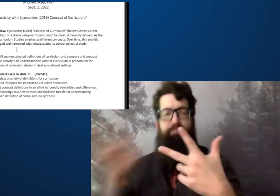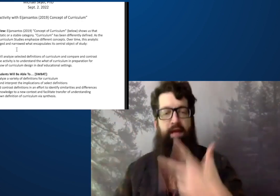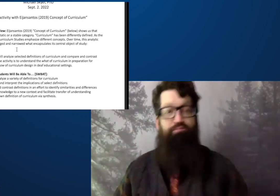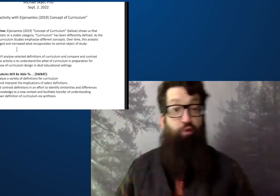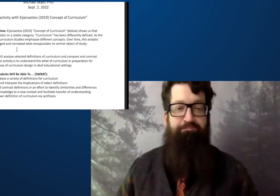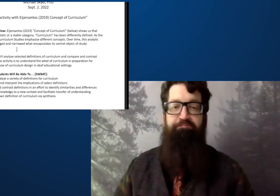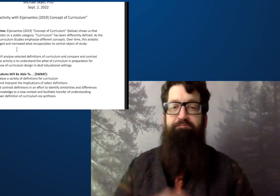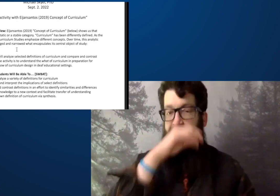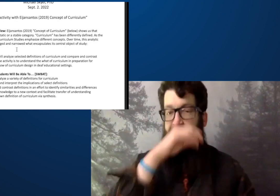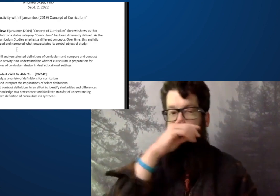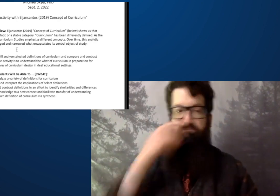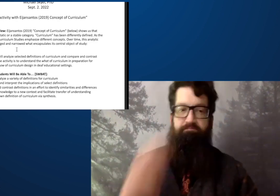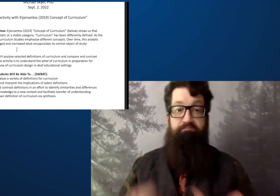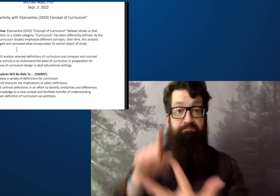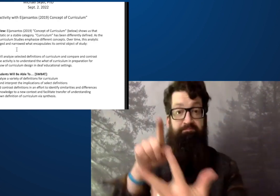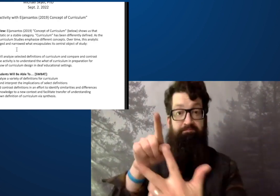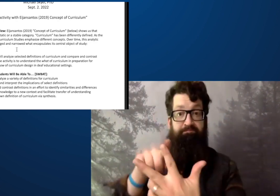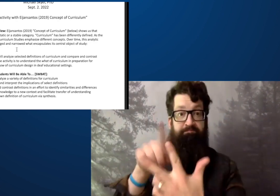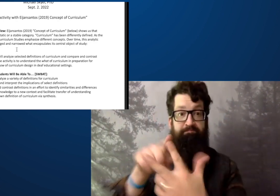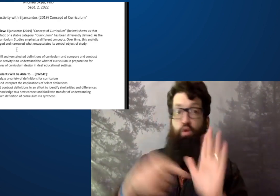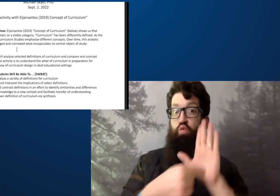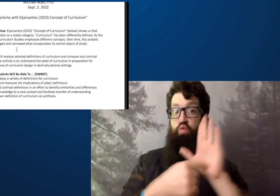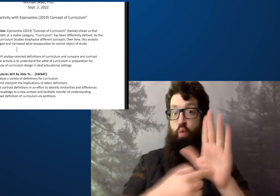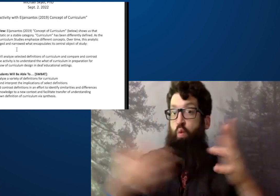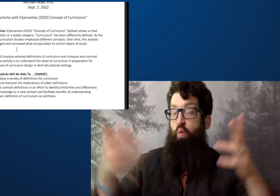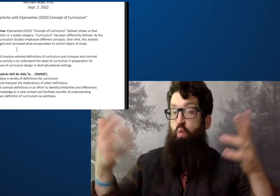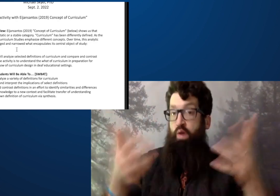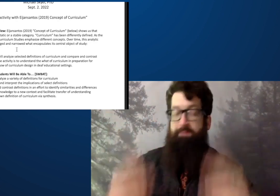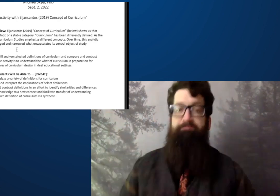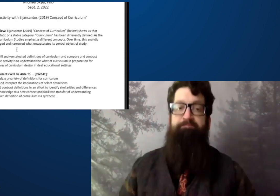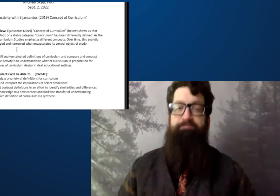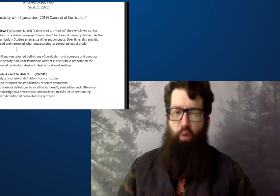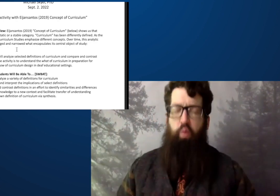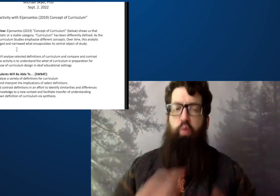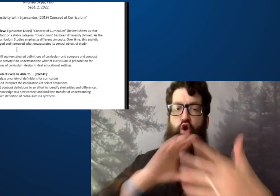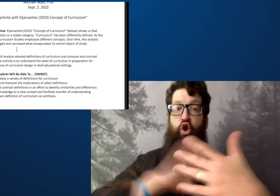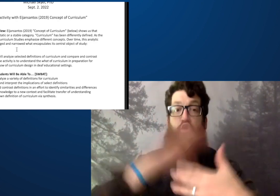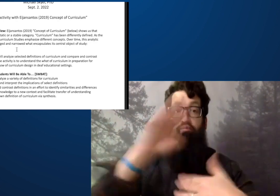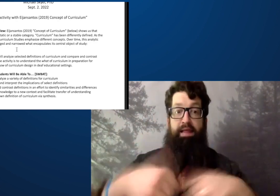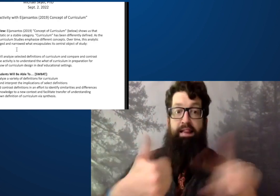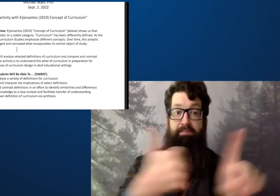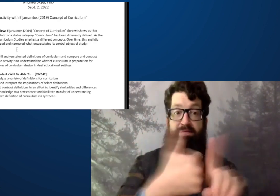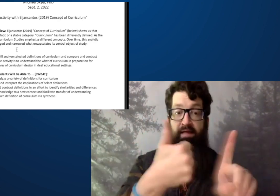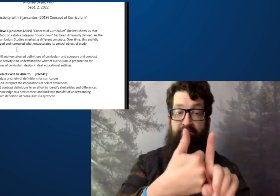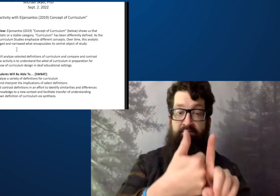Page number one has instructions, and page number three has instructions. But page number two, I'm going to show you now.